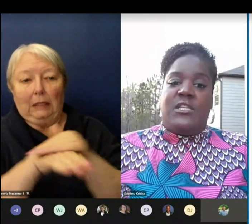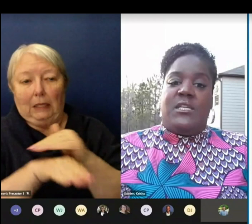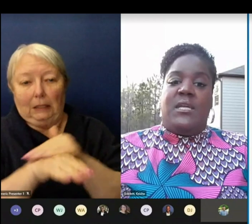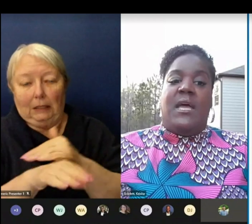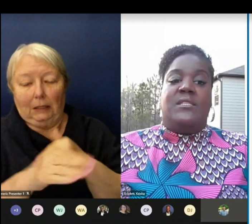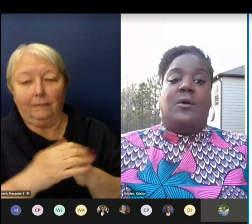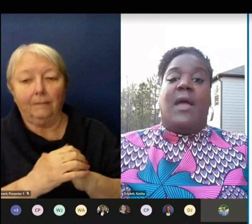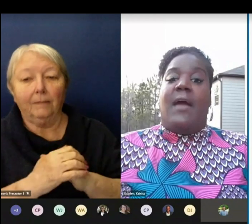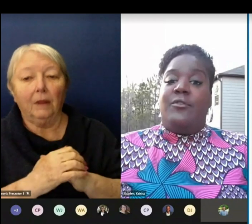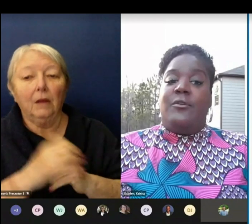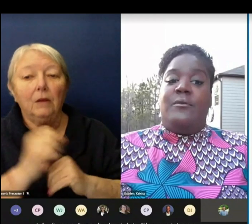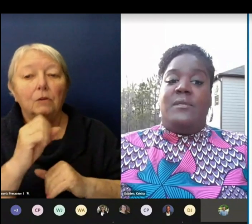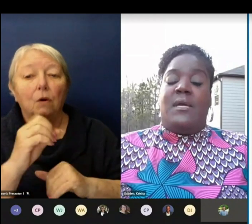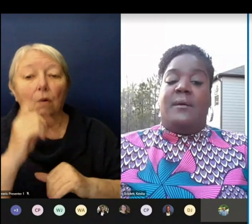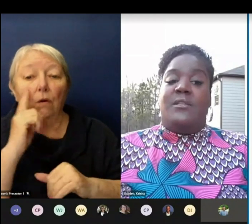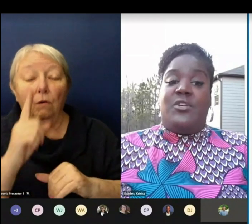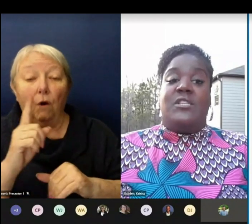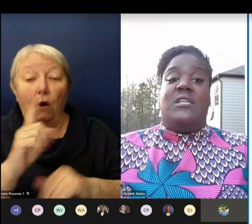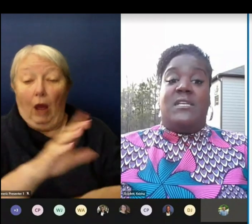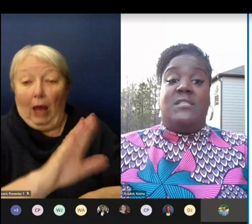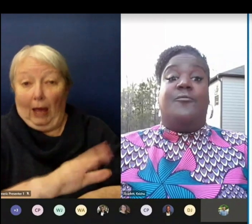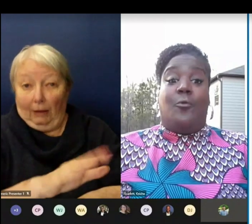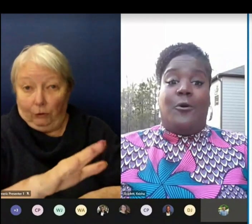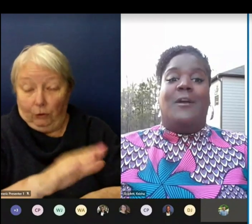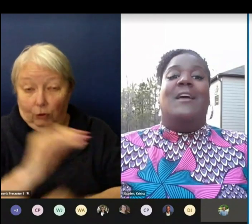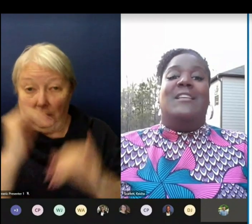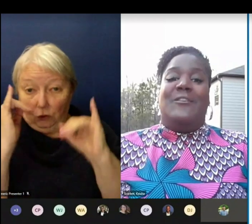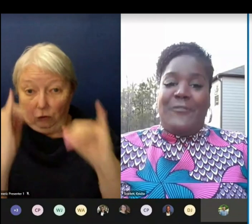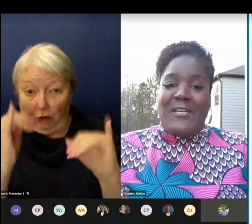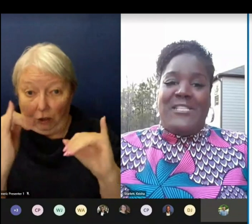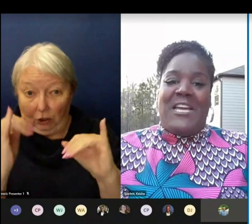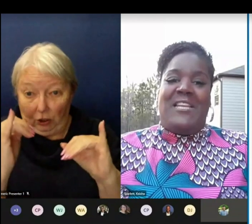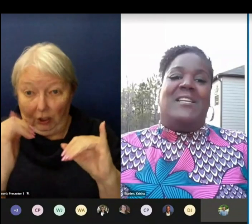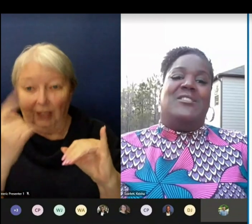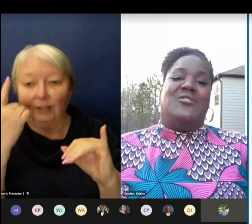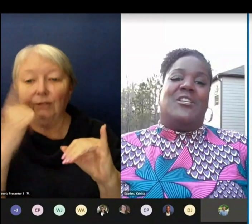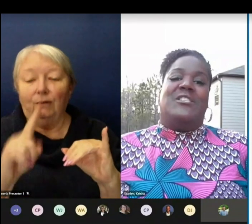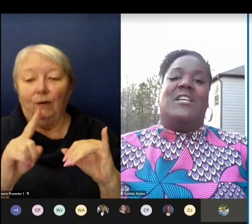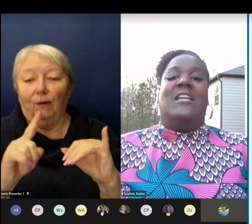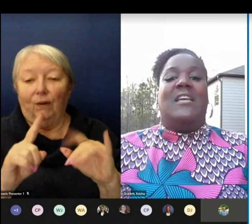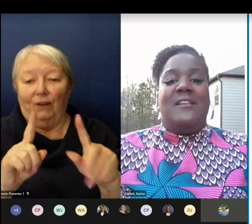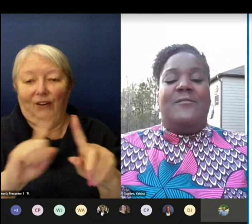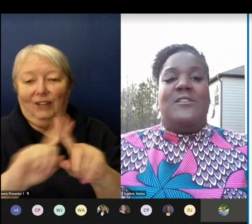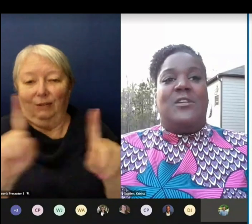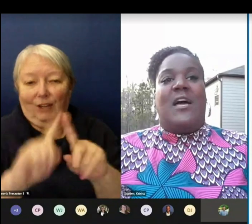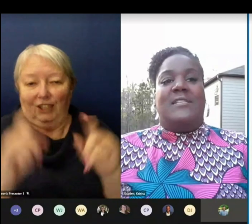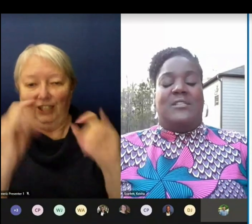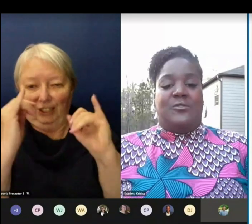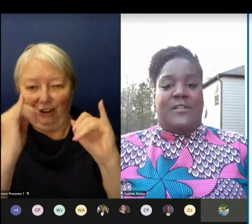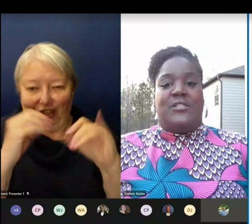sorry afternoon instruction is for differentiated instruction and individualized interventions.